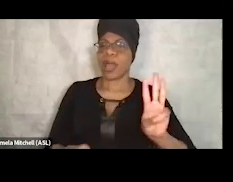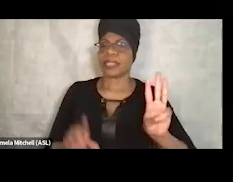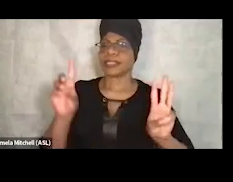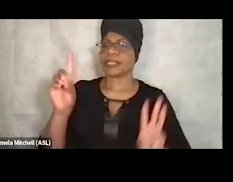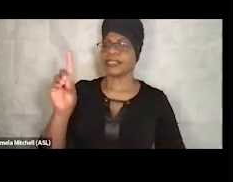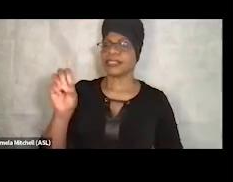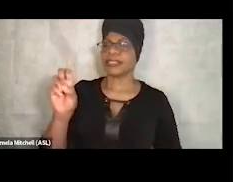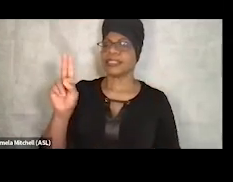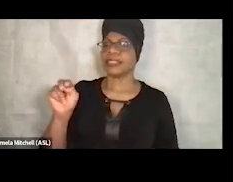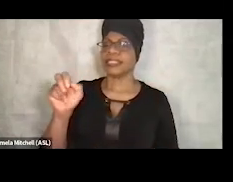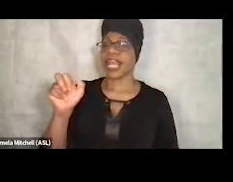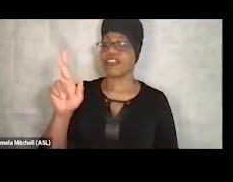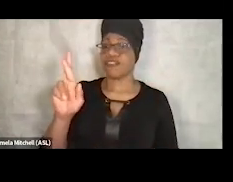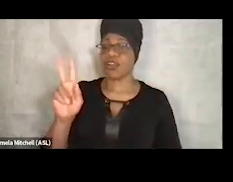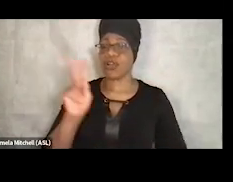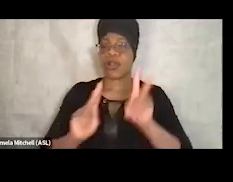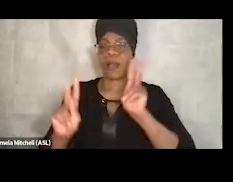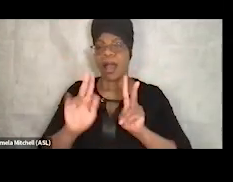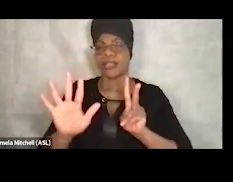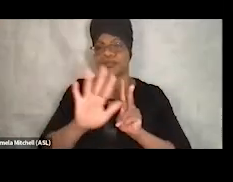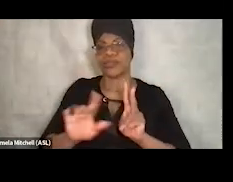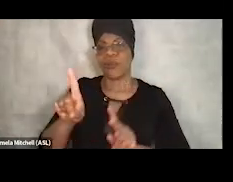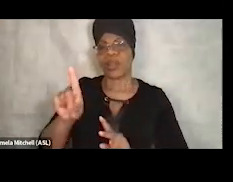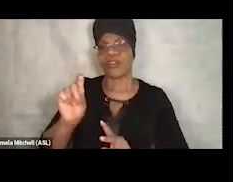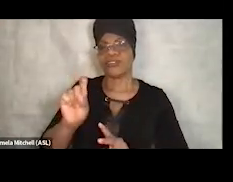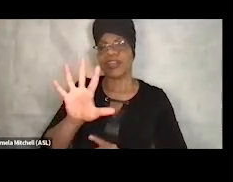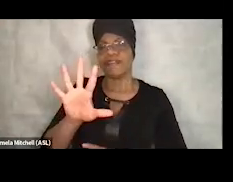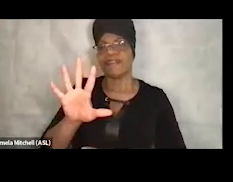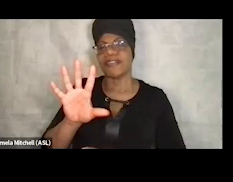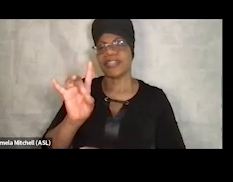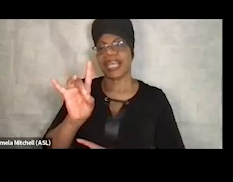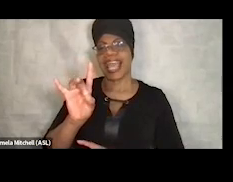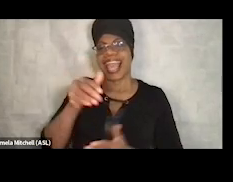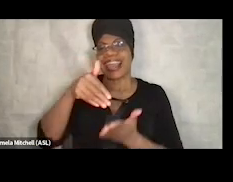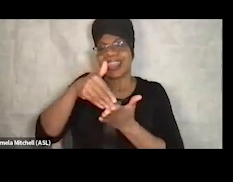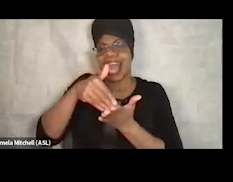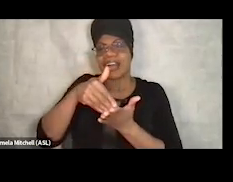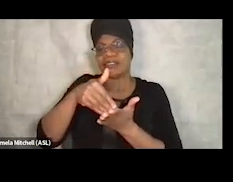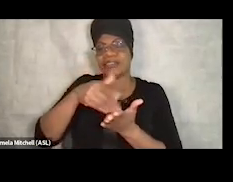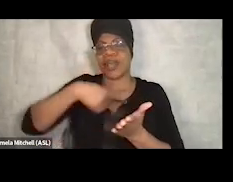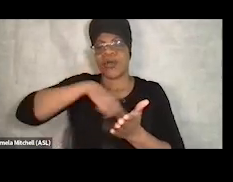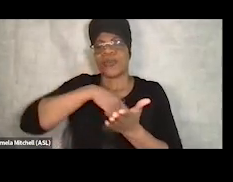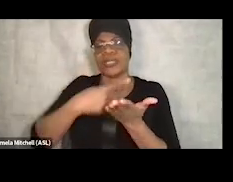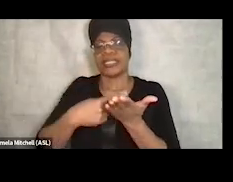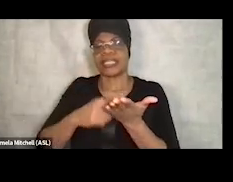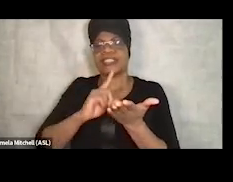And this population is 158,000. I talked a little bit about there's a real leadership gap in the community